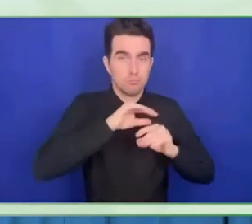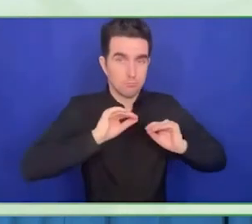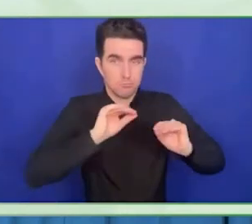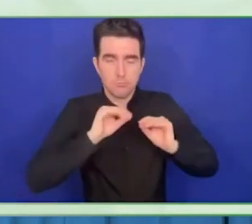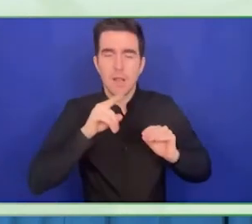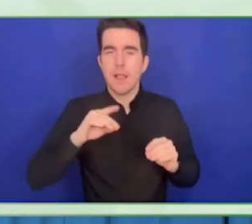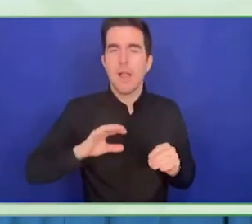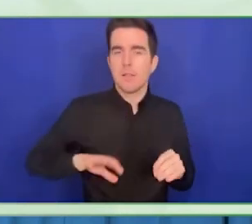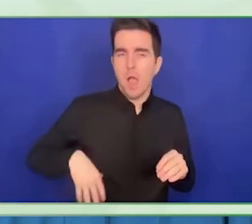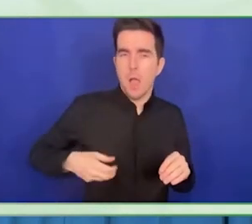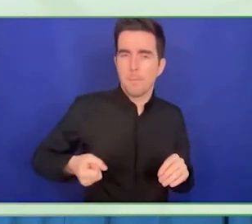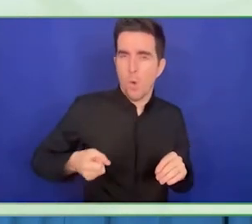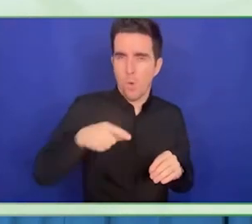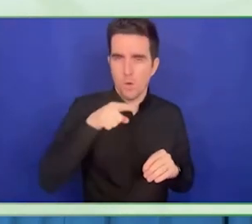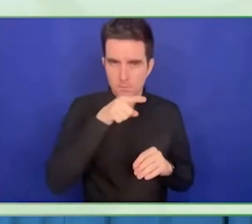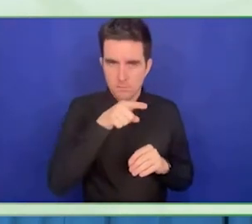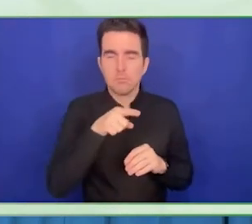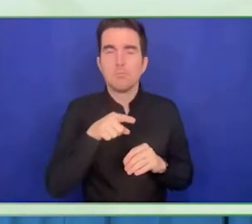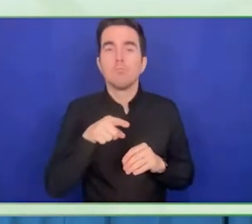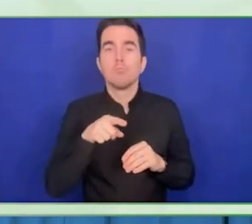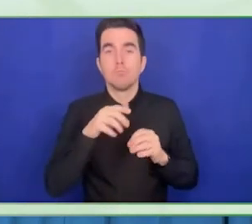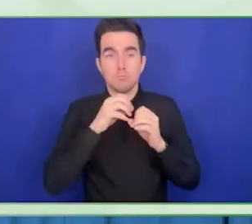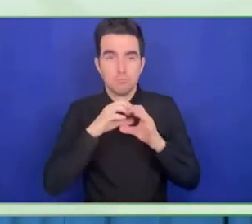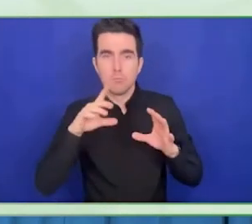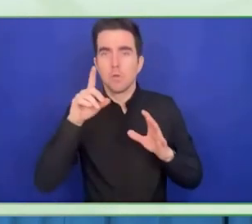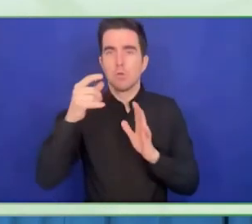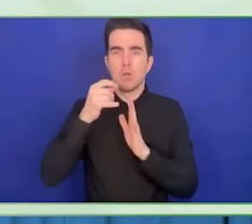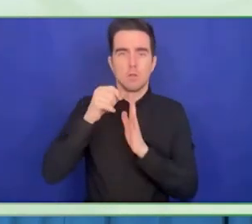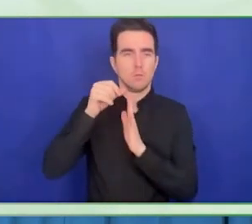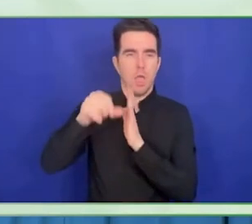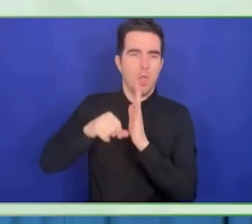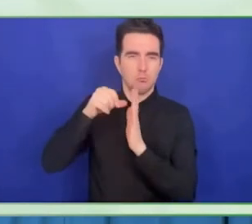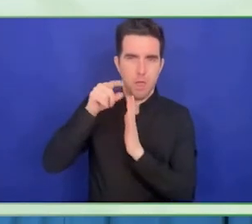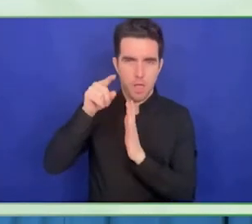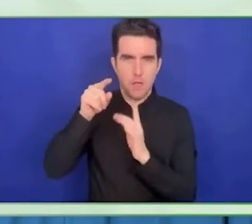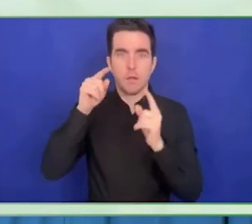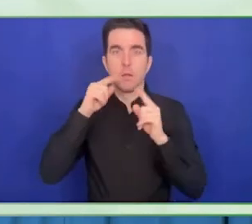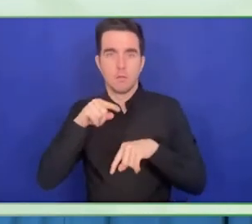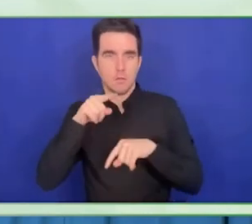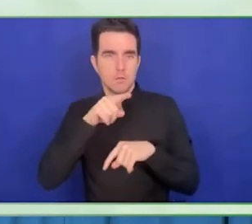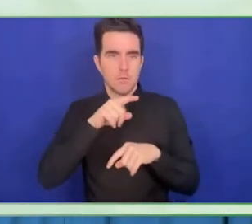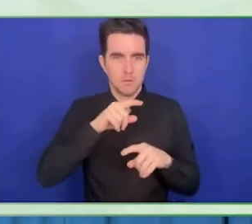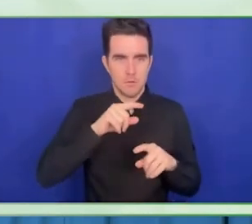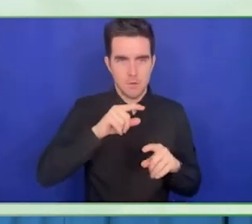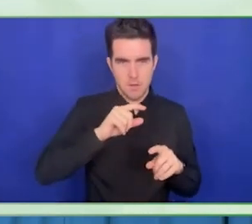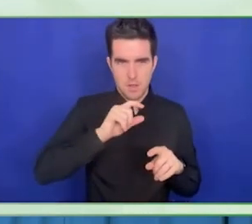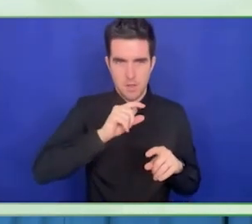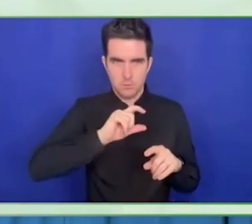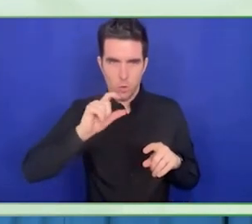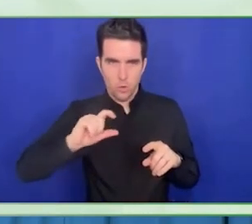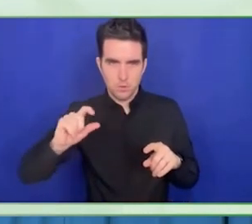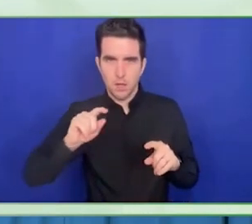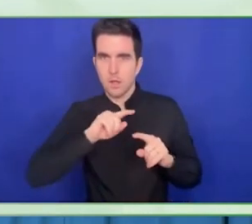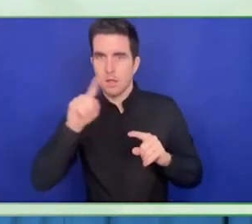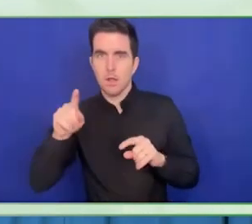which is critical for a sustainable systematic change. This is the important criteria of a grantmaking.